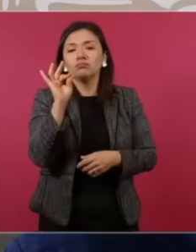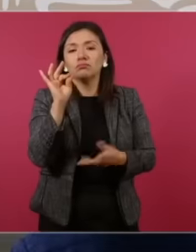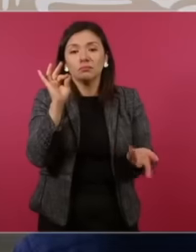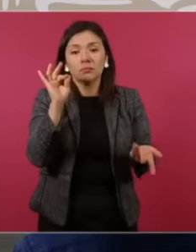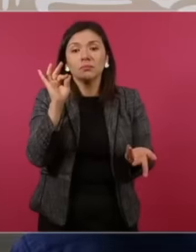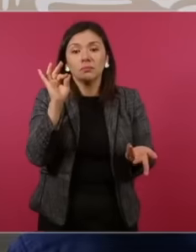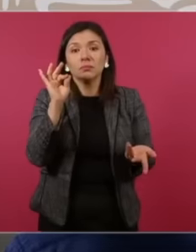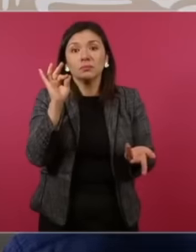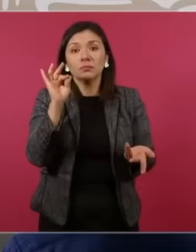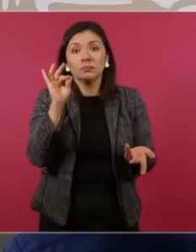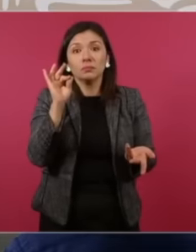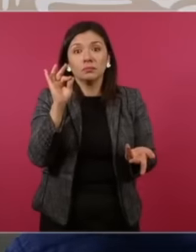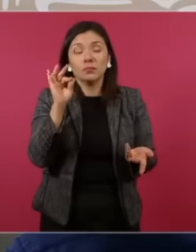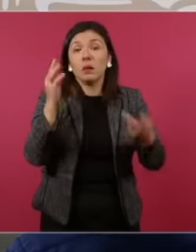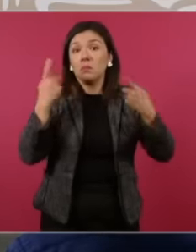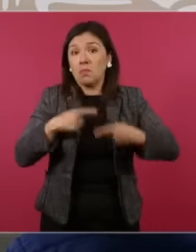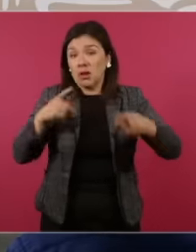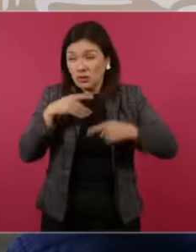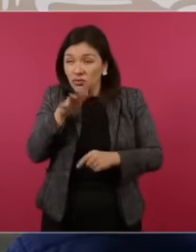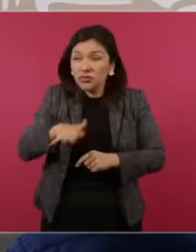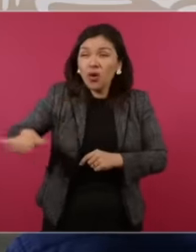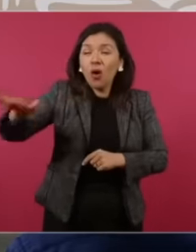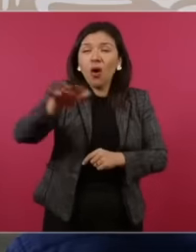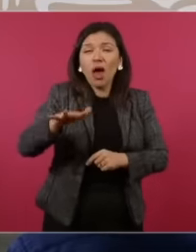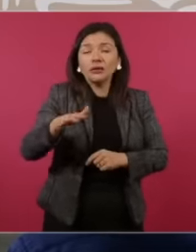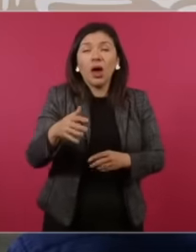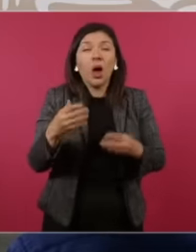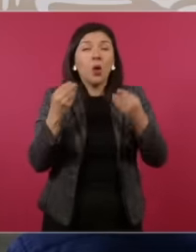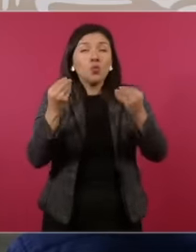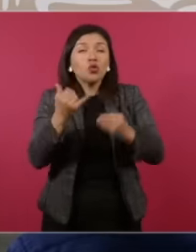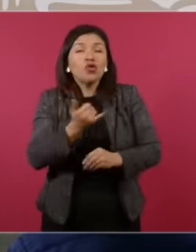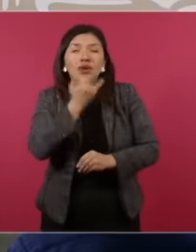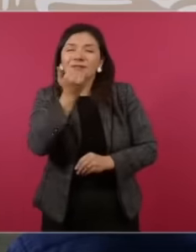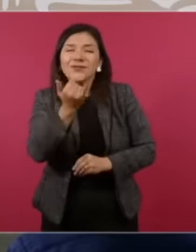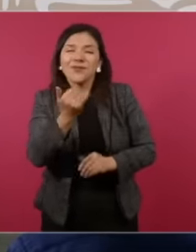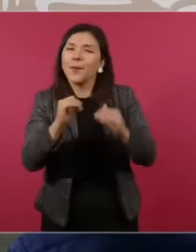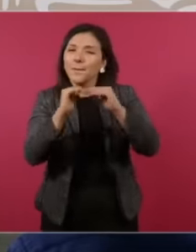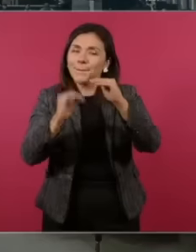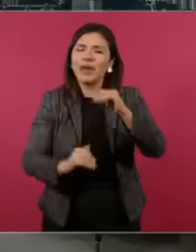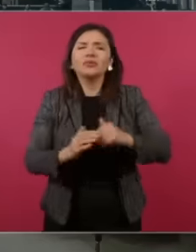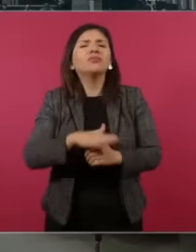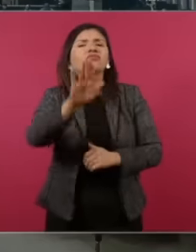the people will make fewer mistakes. And how are they going to prevent that if there is an election? How are they going to prevent the